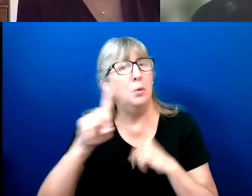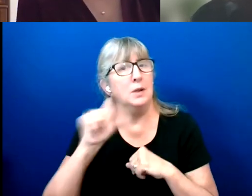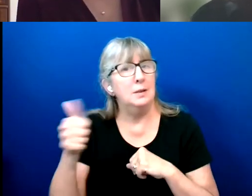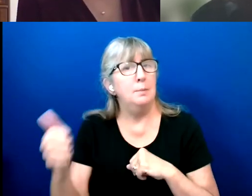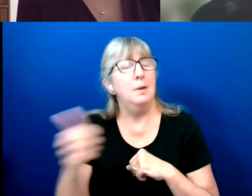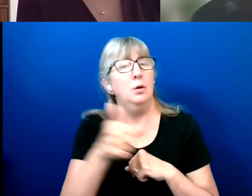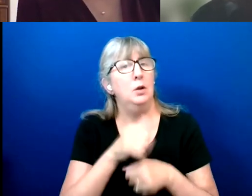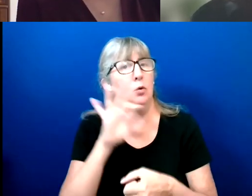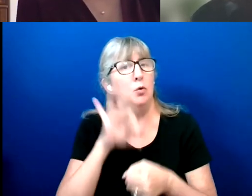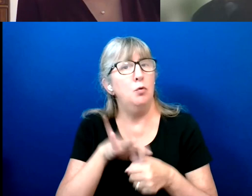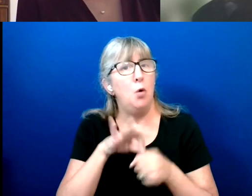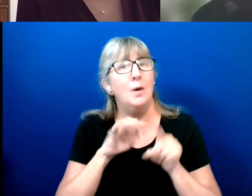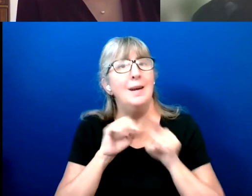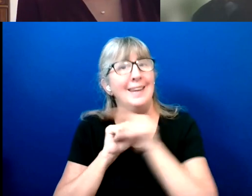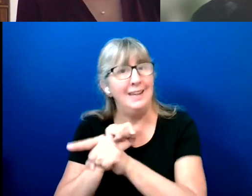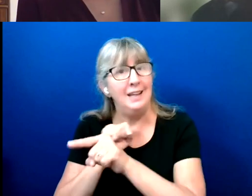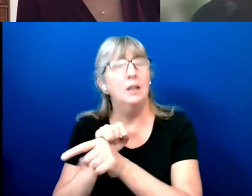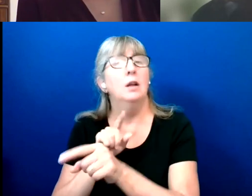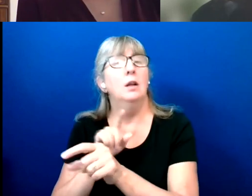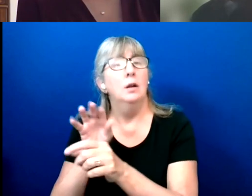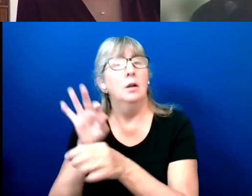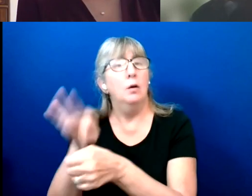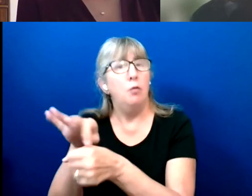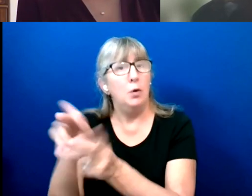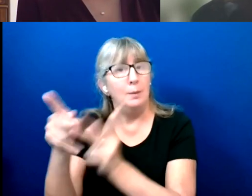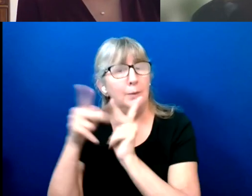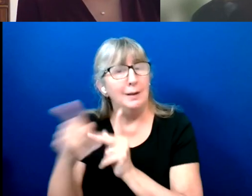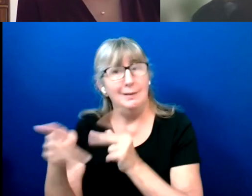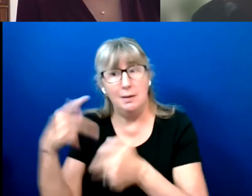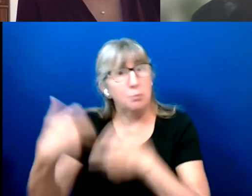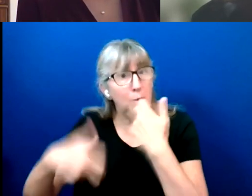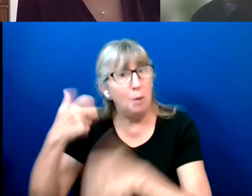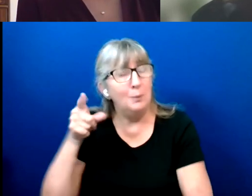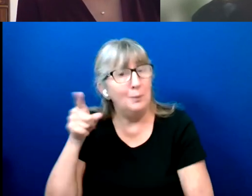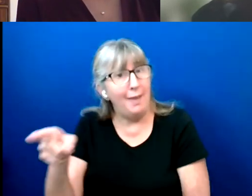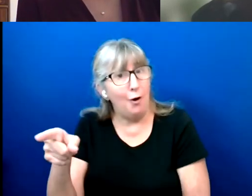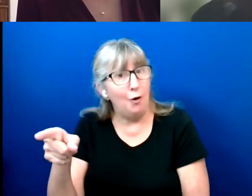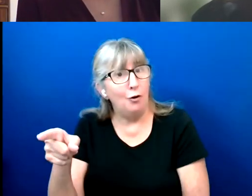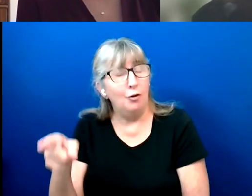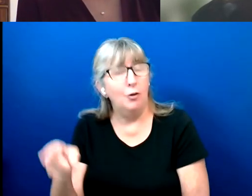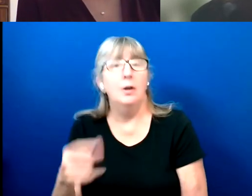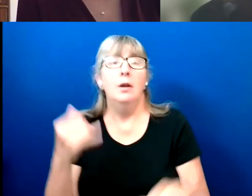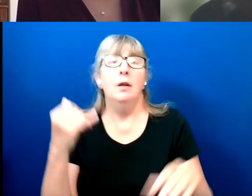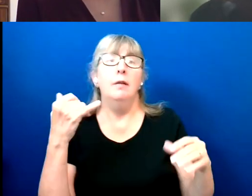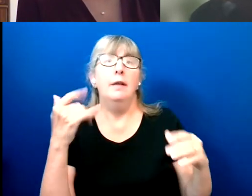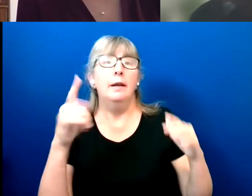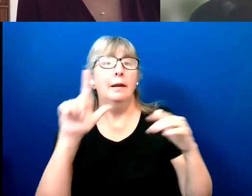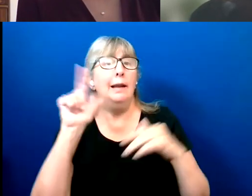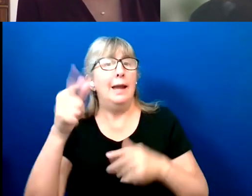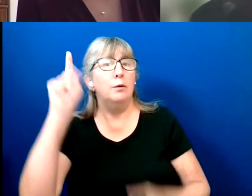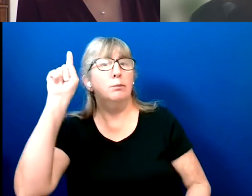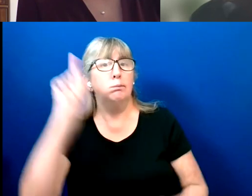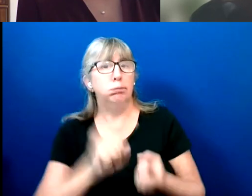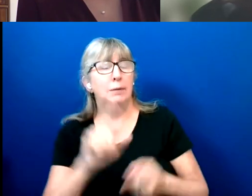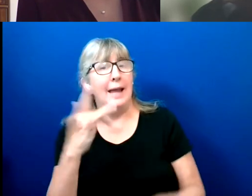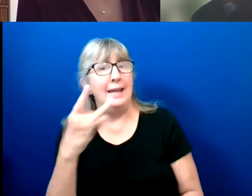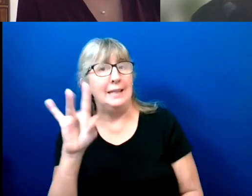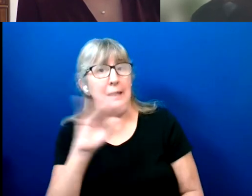polling place said they had difficulties in doing that. That number decreased to 18% in 2020.